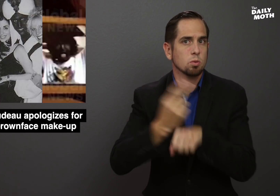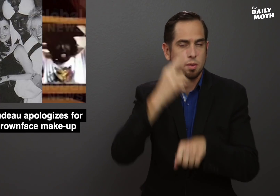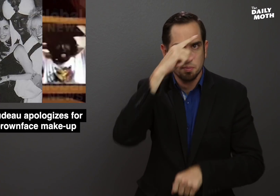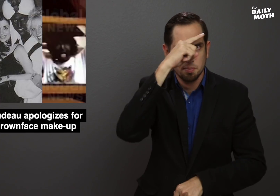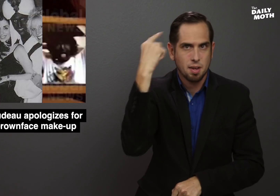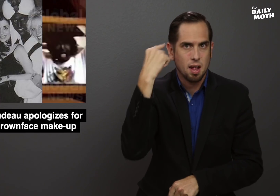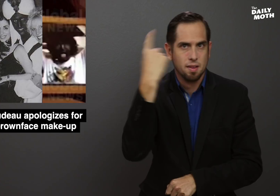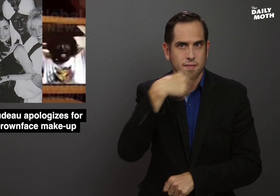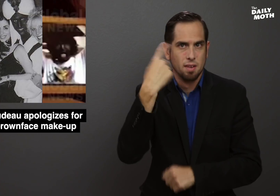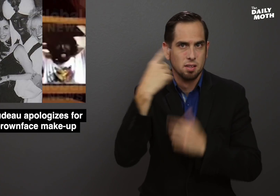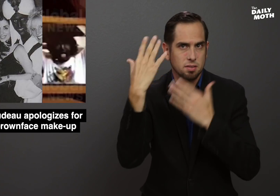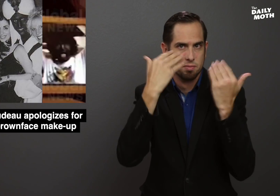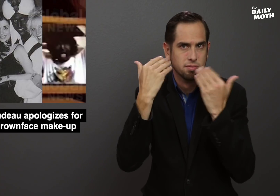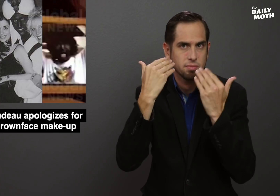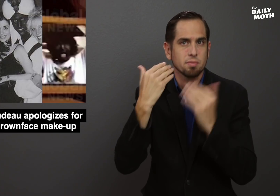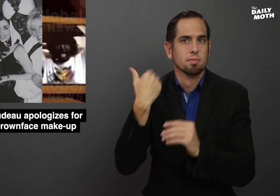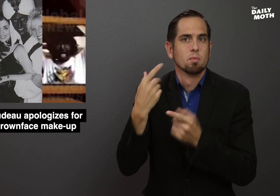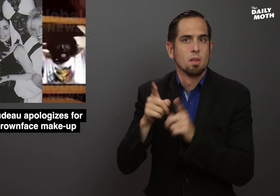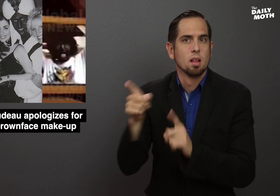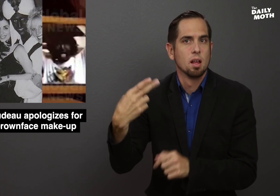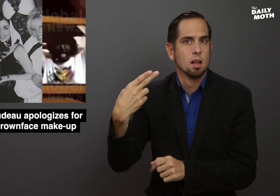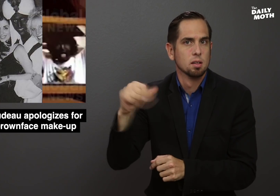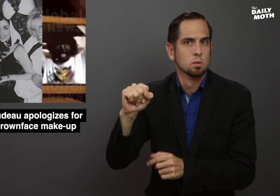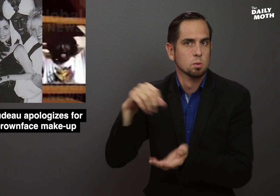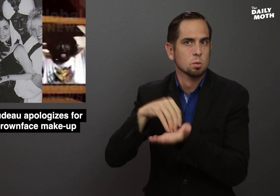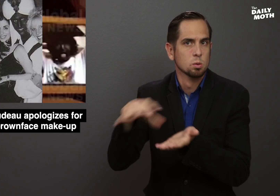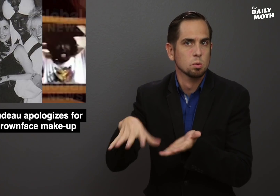wearing blackface as a high school student